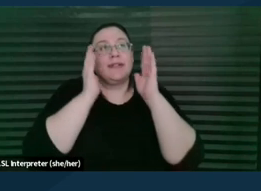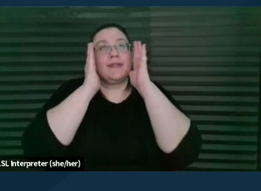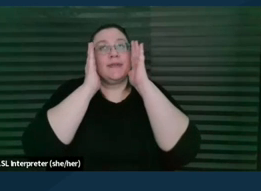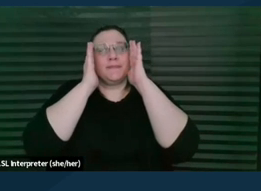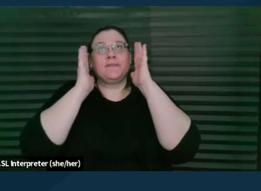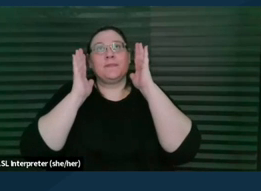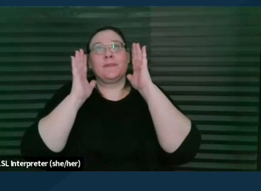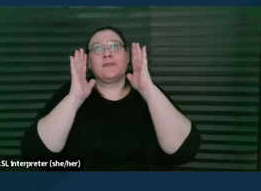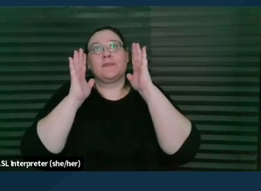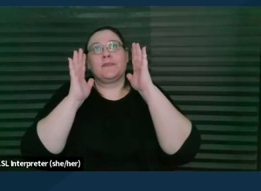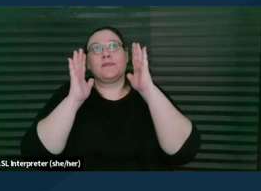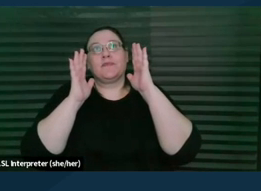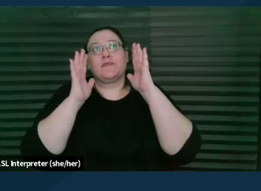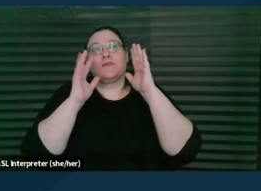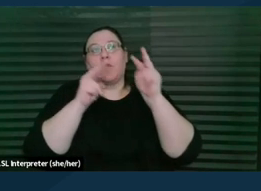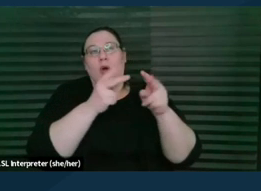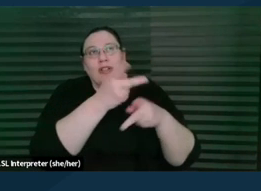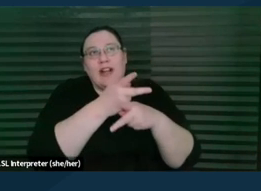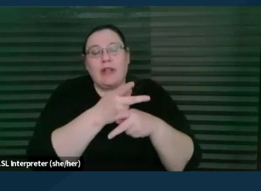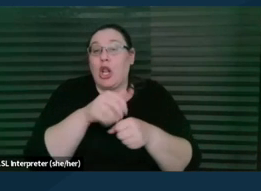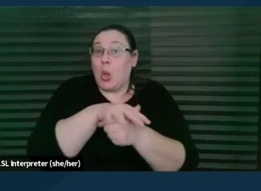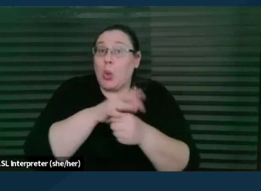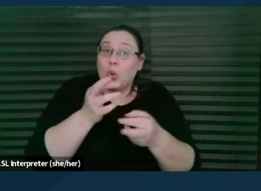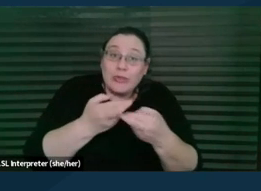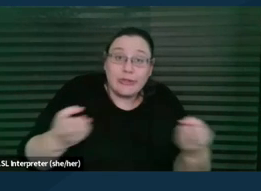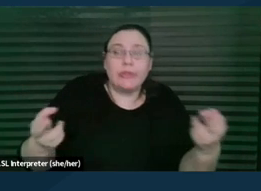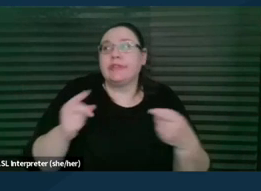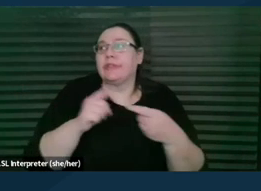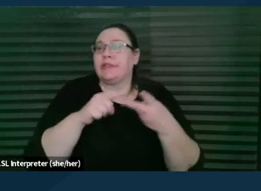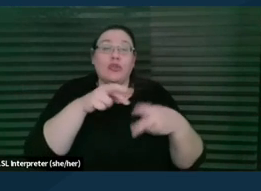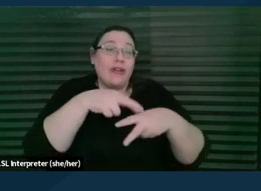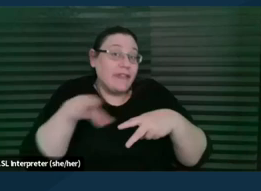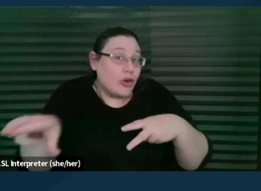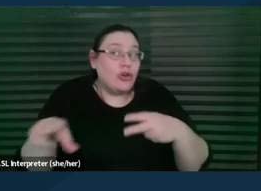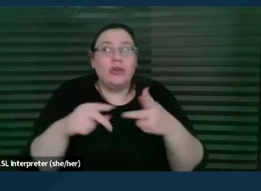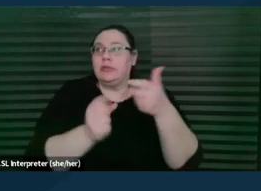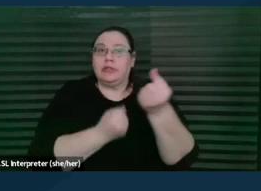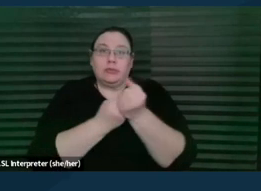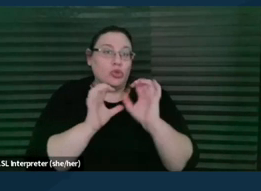eye on local resources, referrals, you know, support groups to try to know and direct people